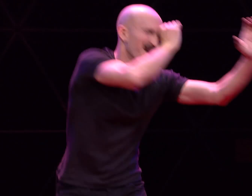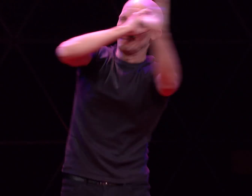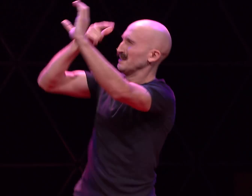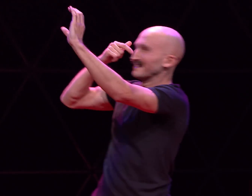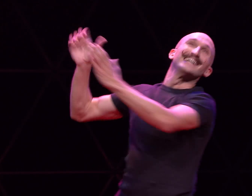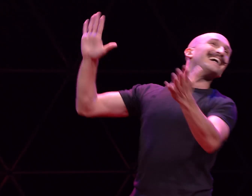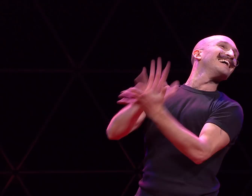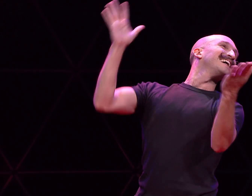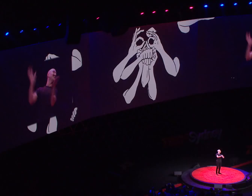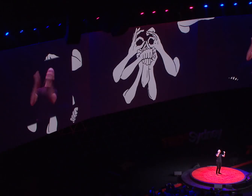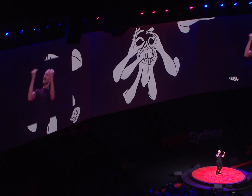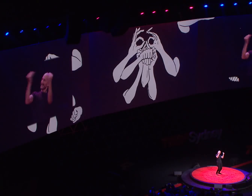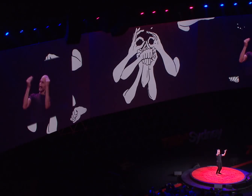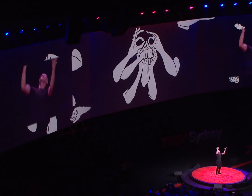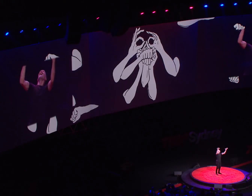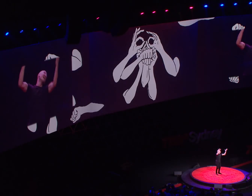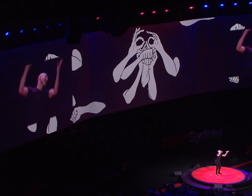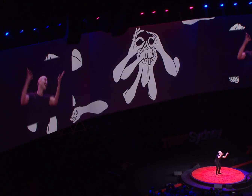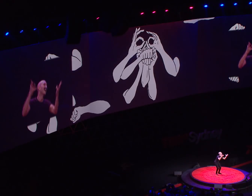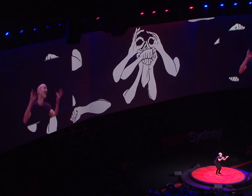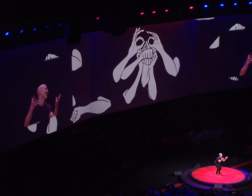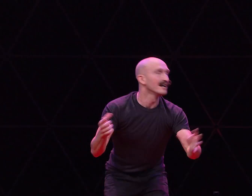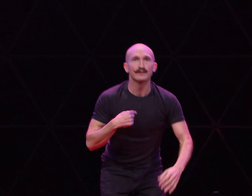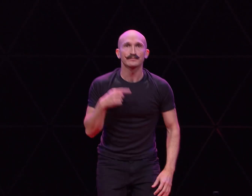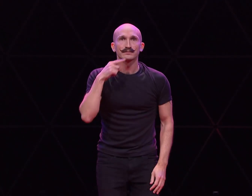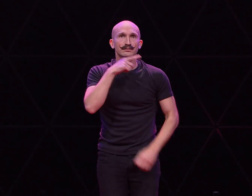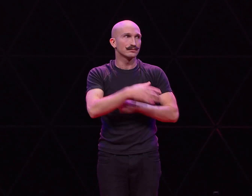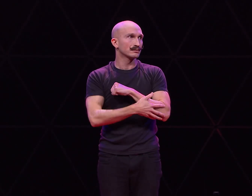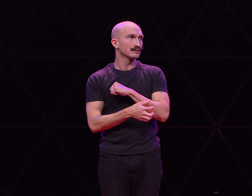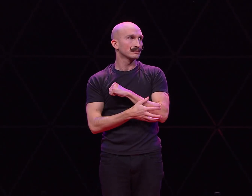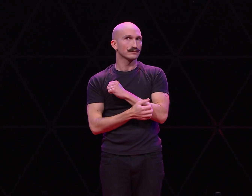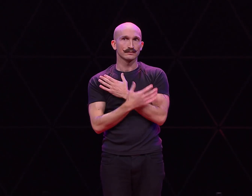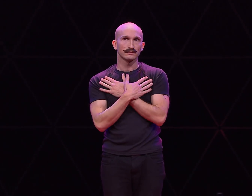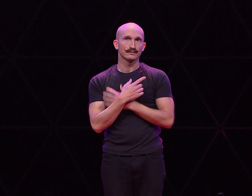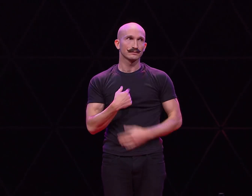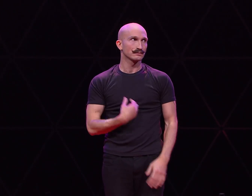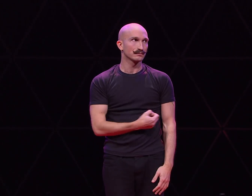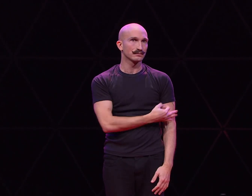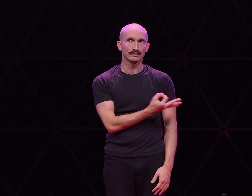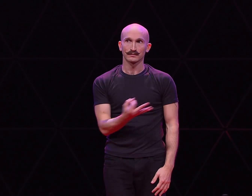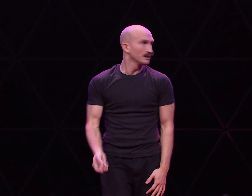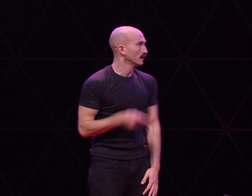Galileo, Figaro... Magnifico! I'm just a poor boy, nobody loves me